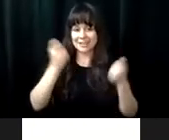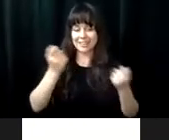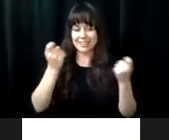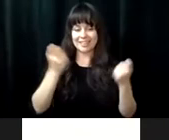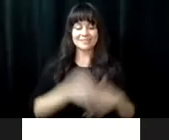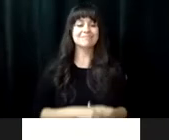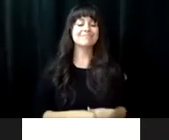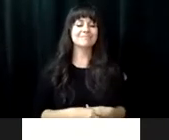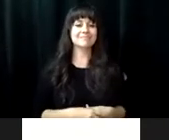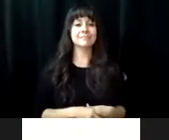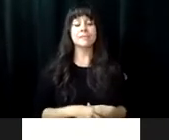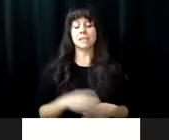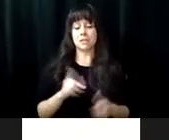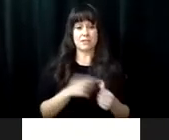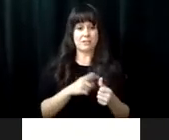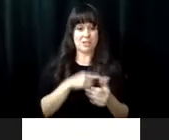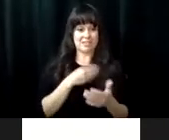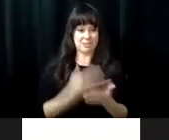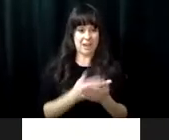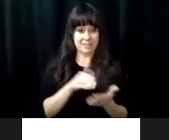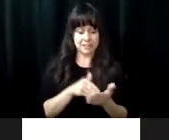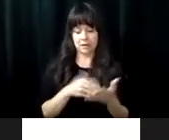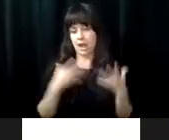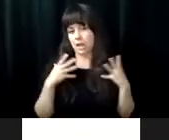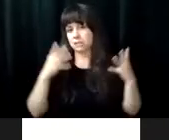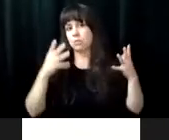like to say congratulations to the center on their centennial.